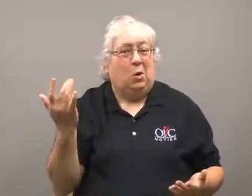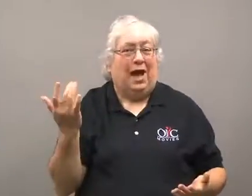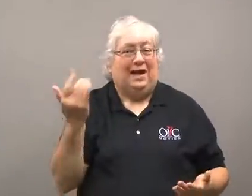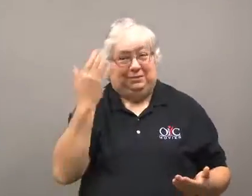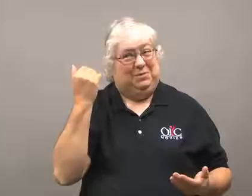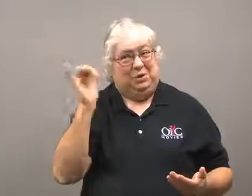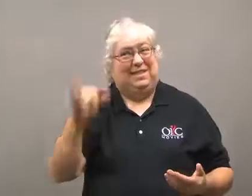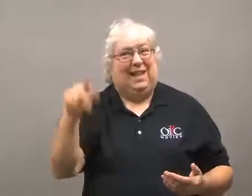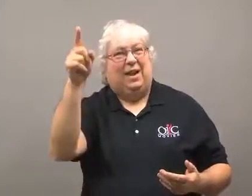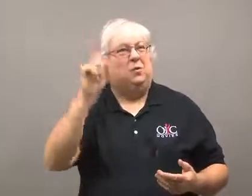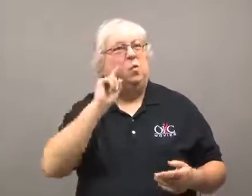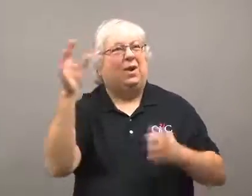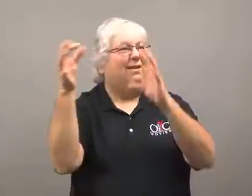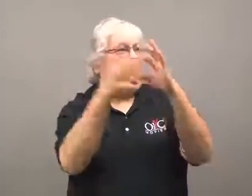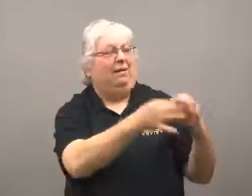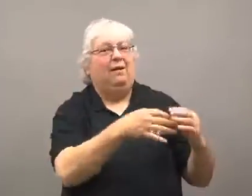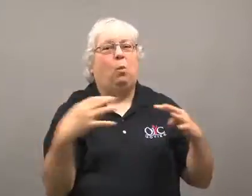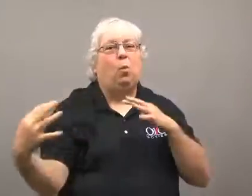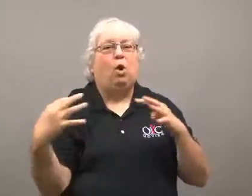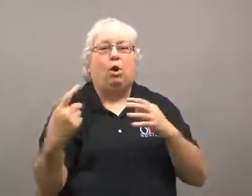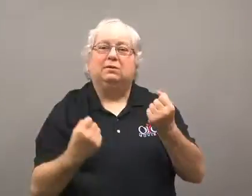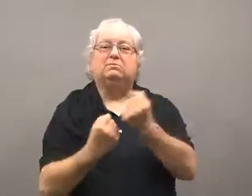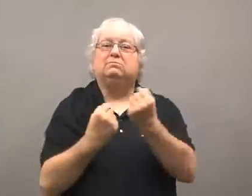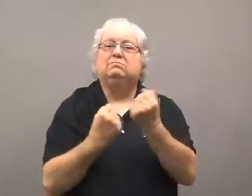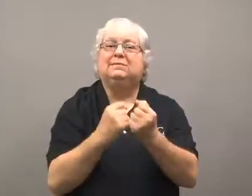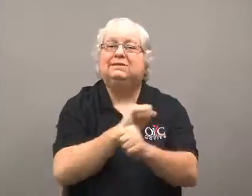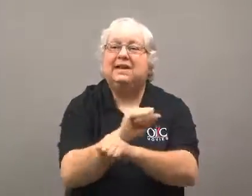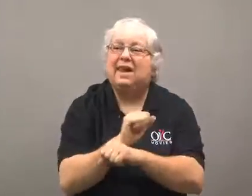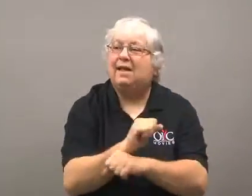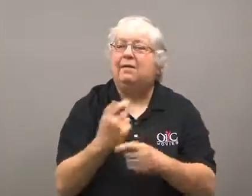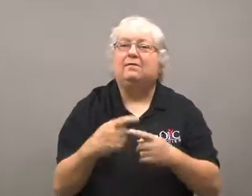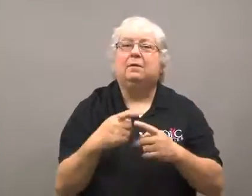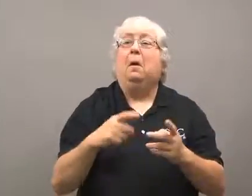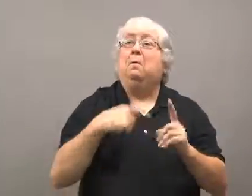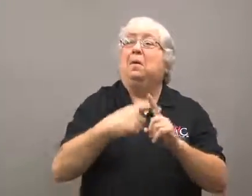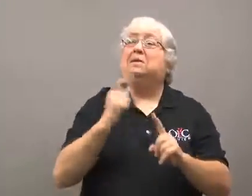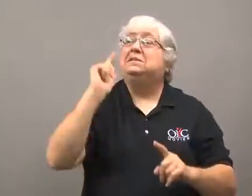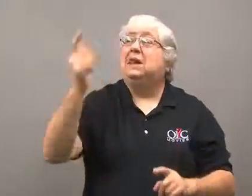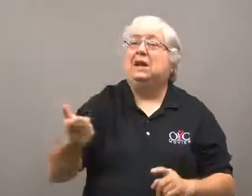It was a symbol of the war in support of slavery.